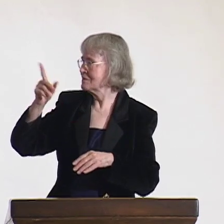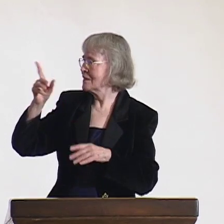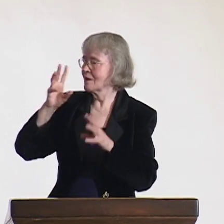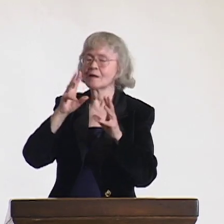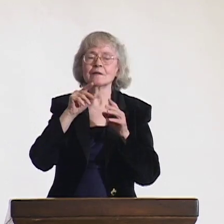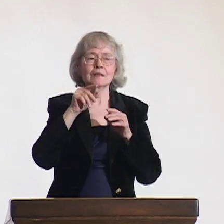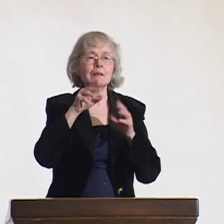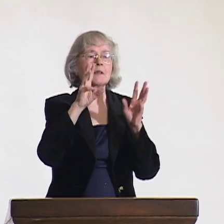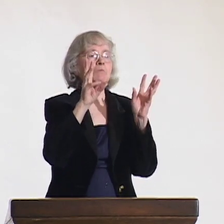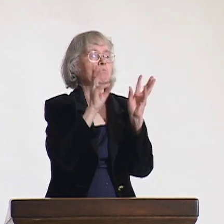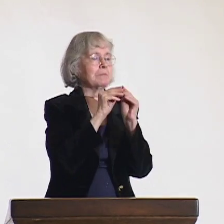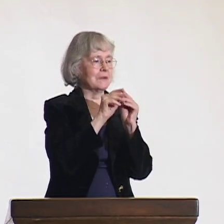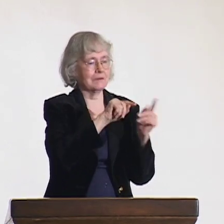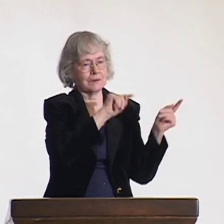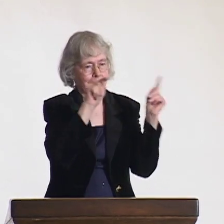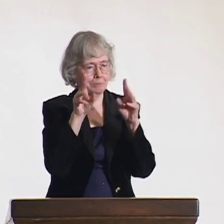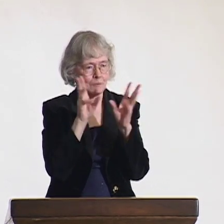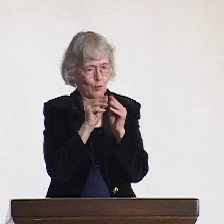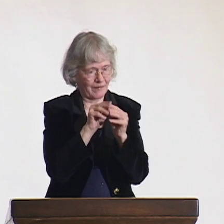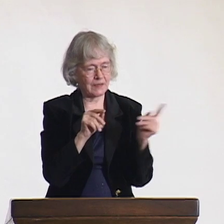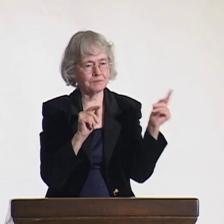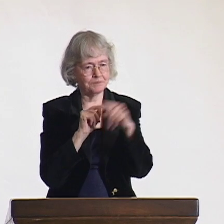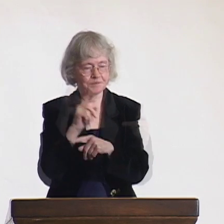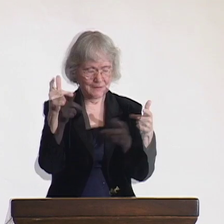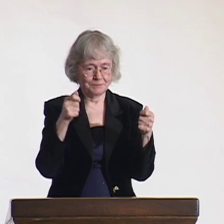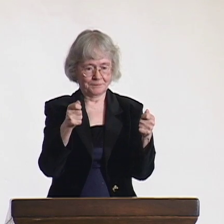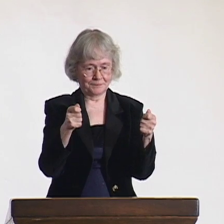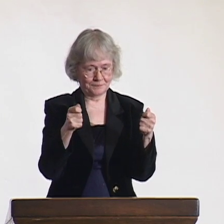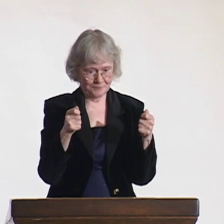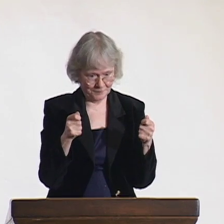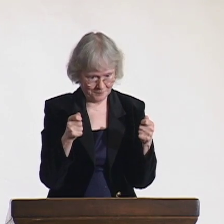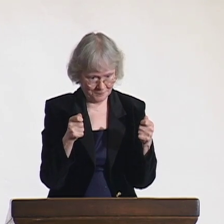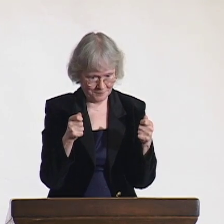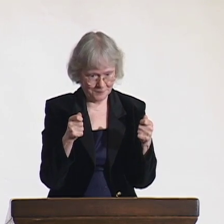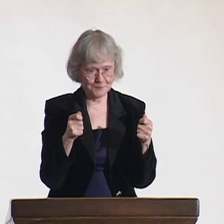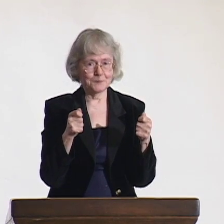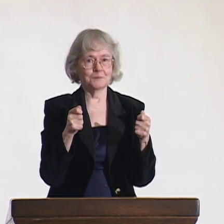as a representative from the Asian Pacific region.